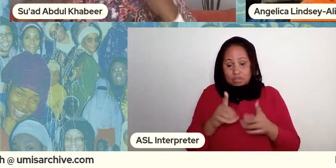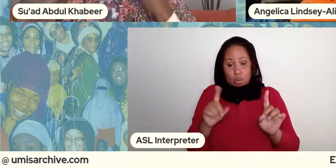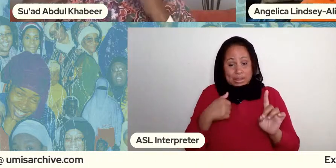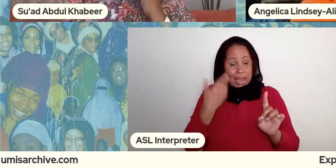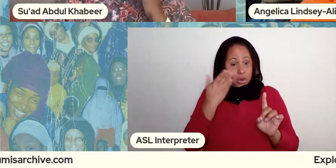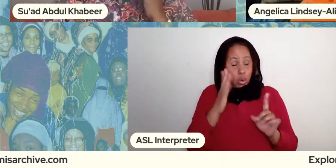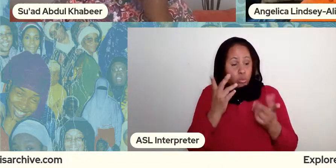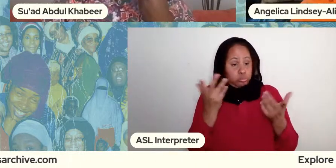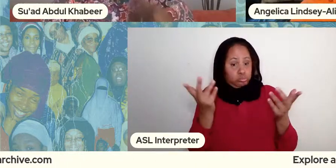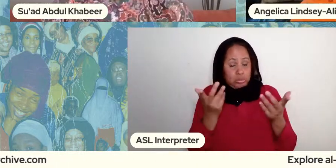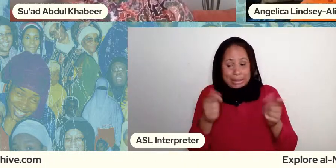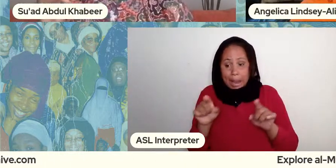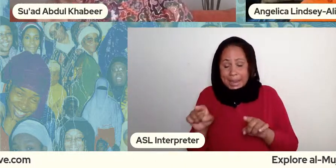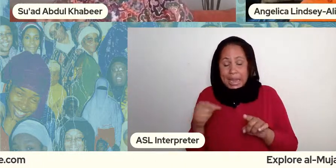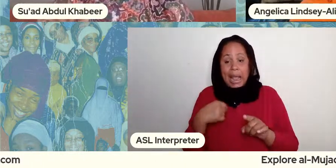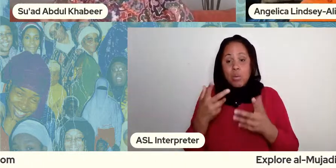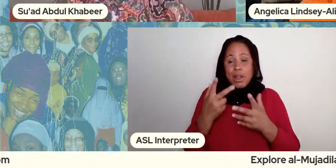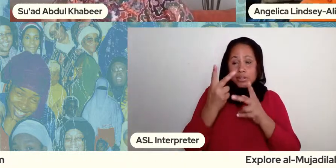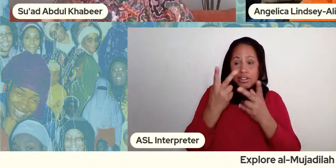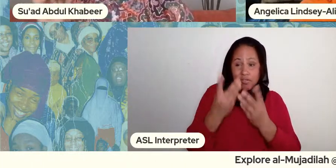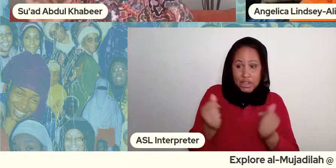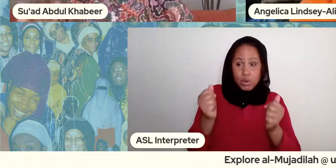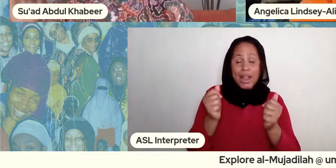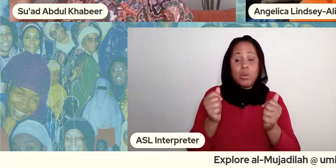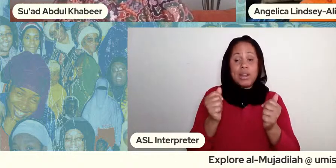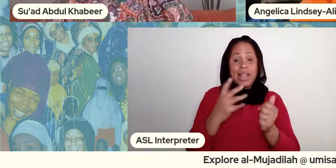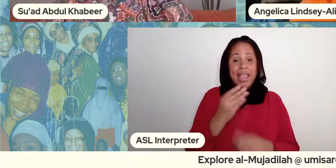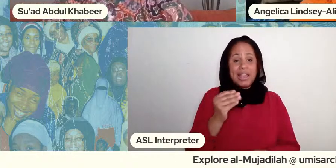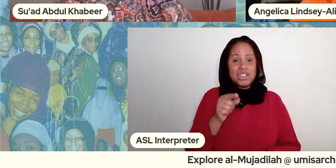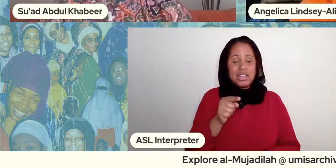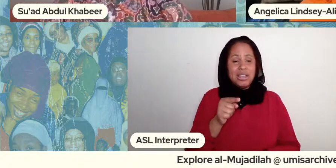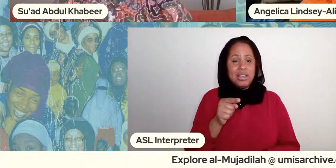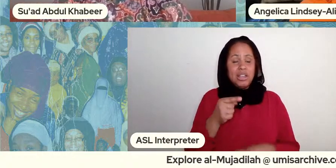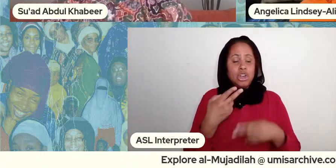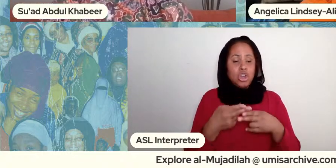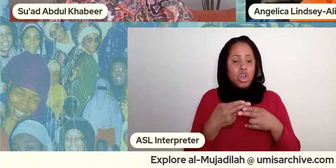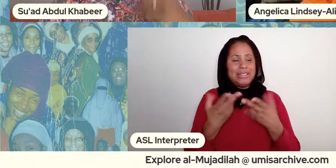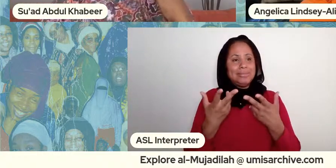and but i want to figure this out and she calls it like seeking an islamic resolution and so the